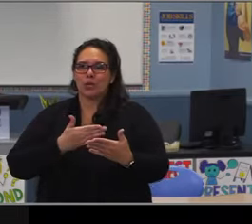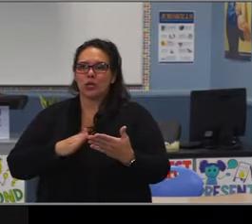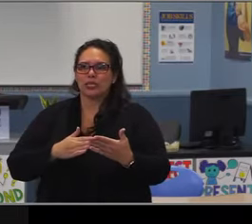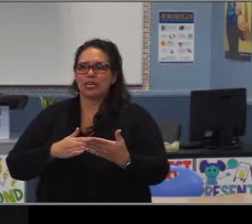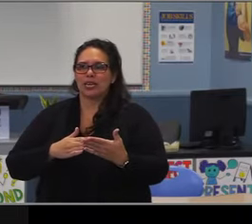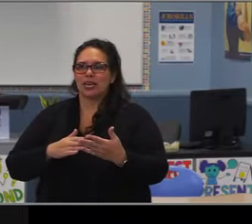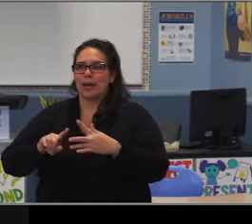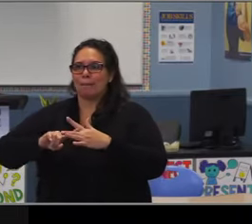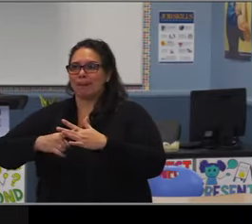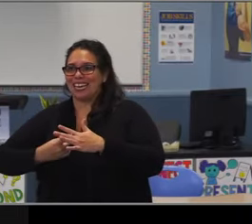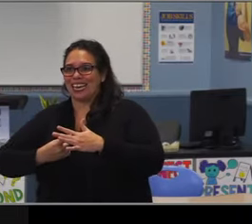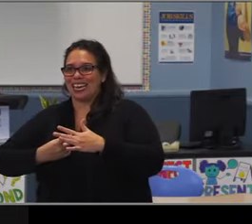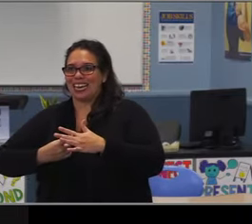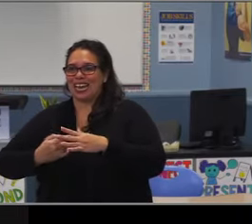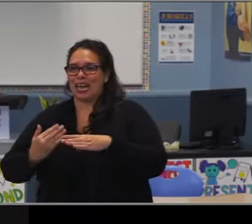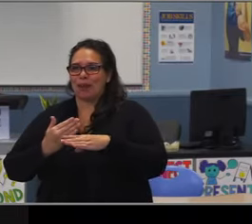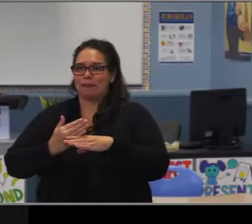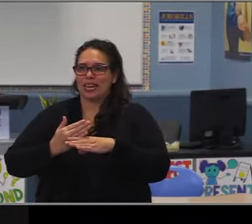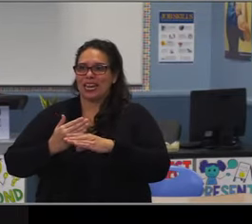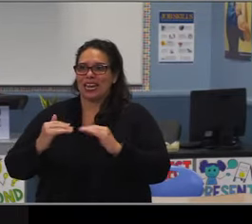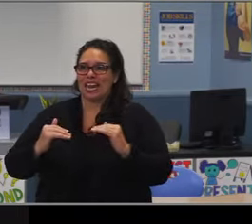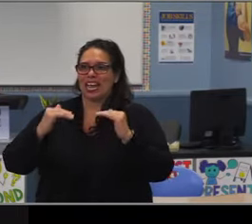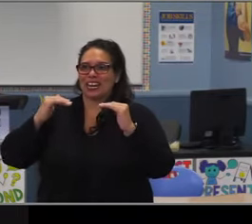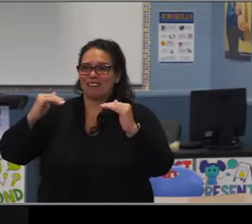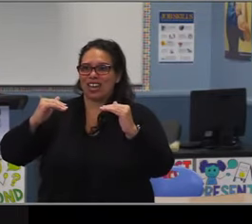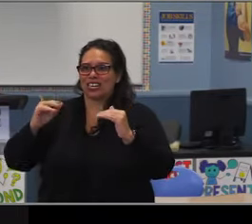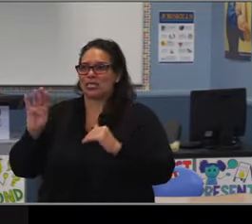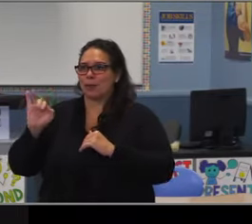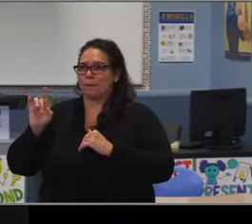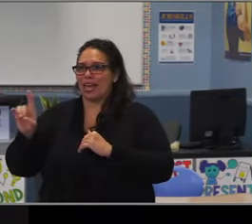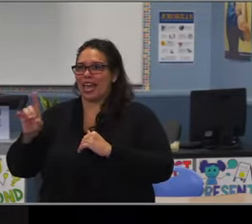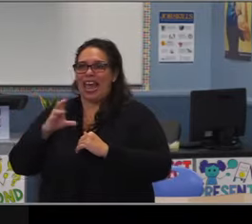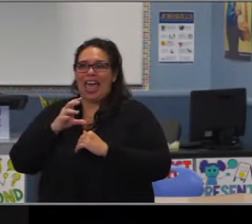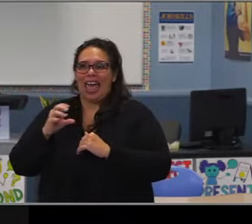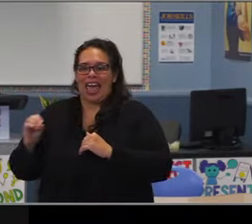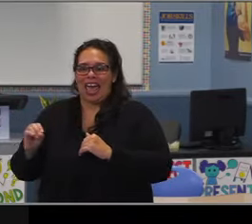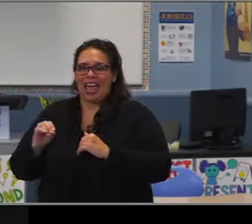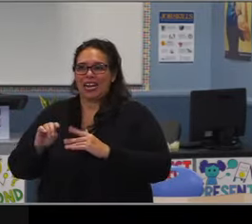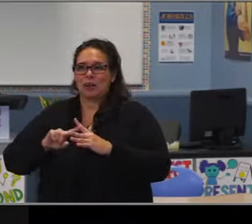So interesting and important information, thank you for the research.